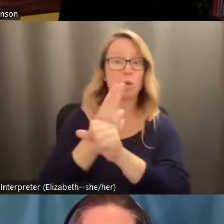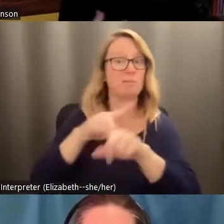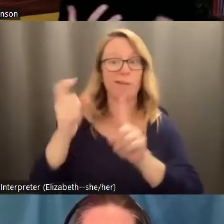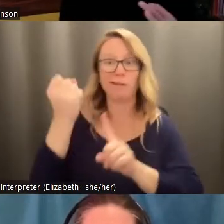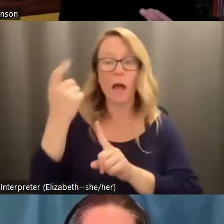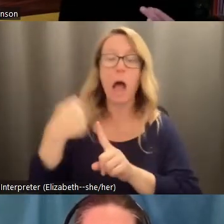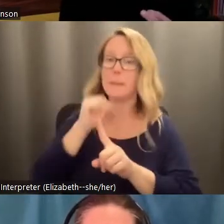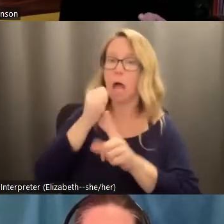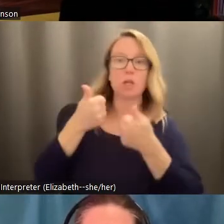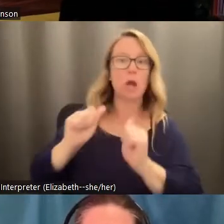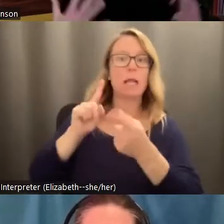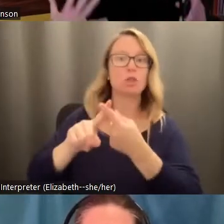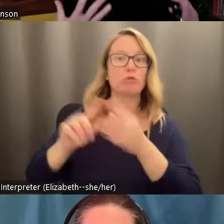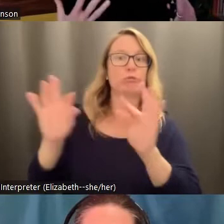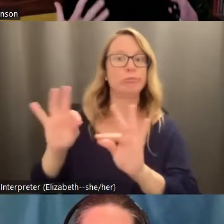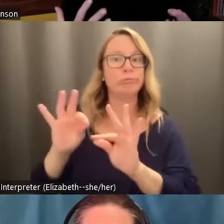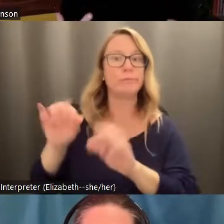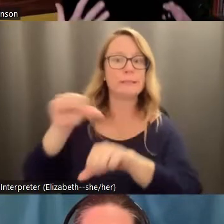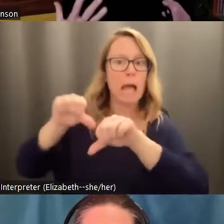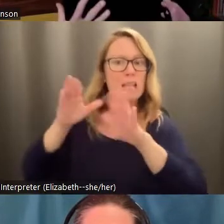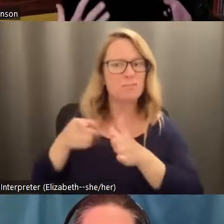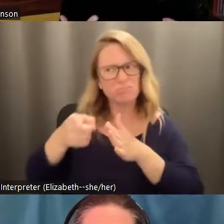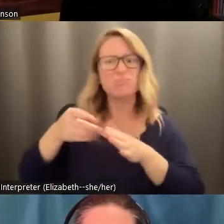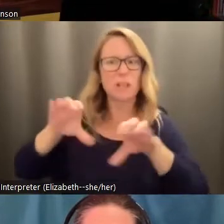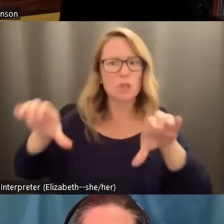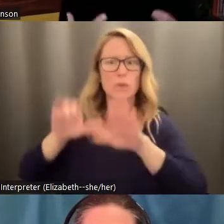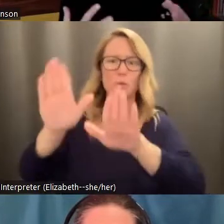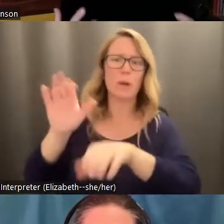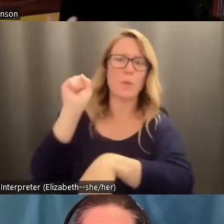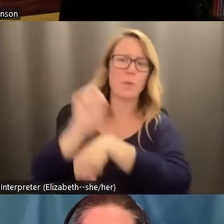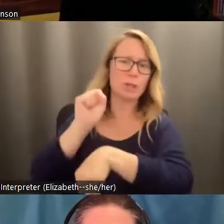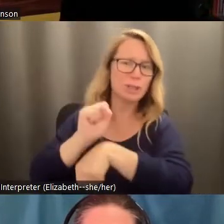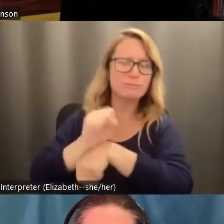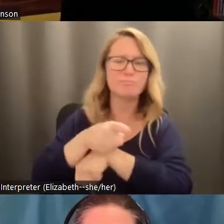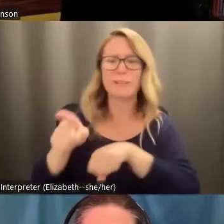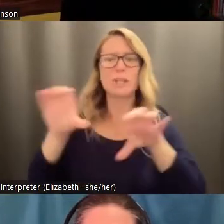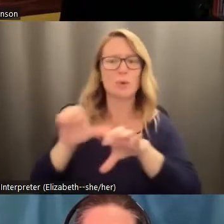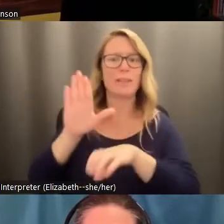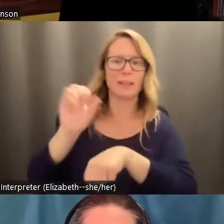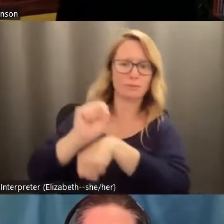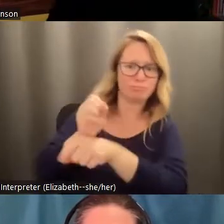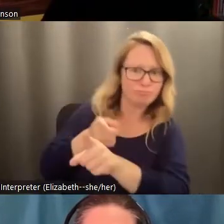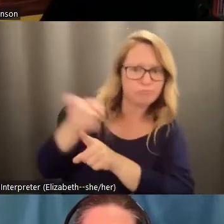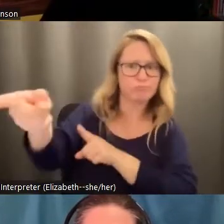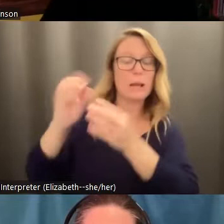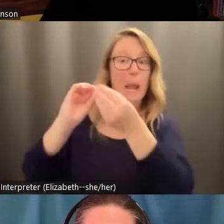disparage scientists, you know, they are doing great work, and they're doing what scientists do. Numbers are the language of